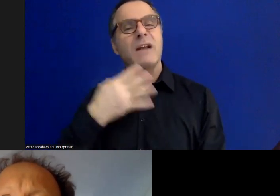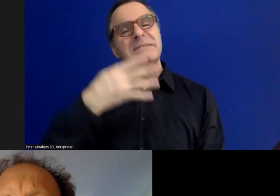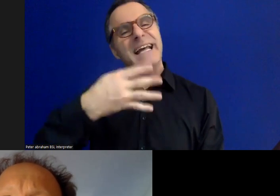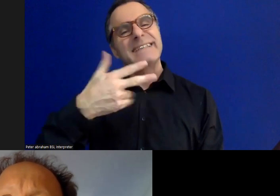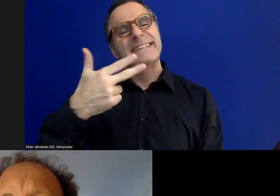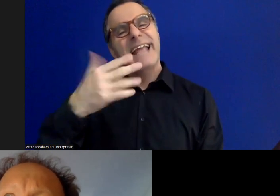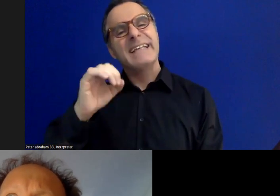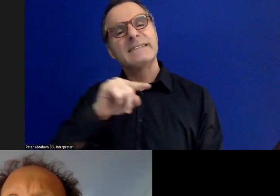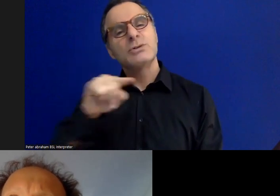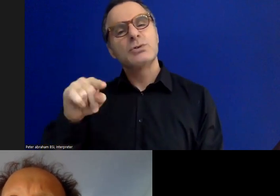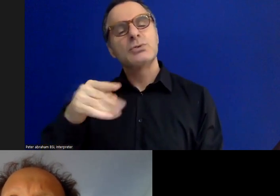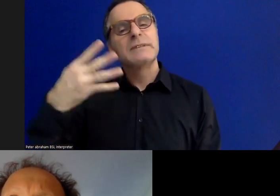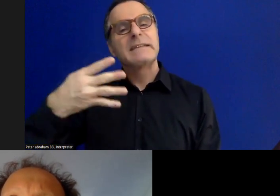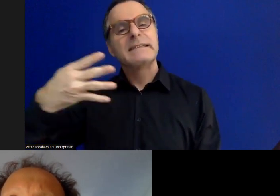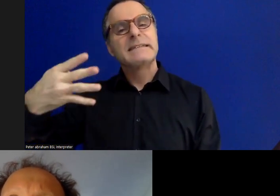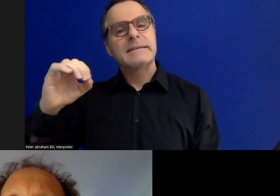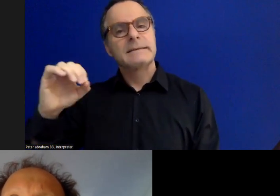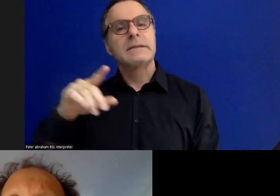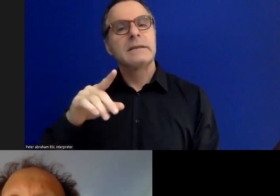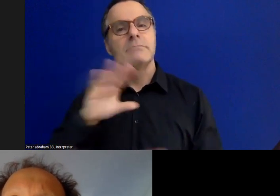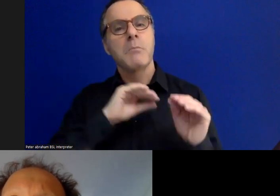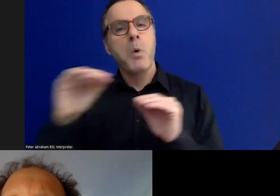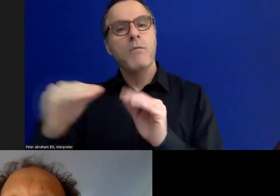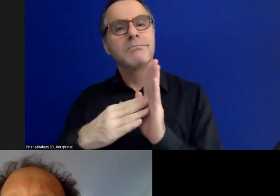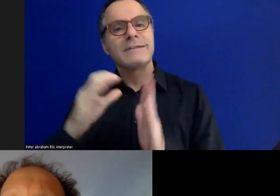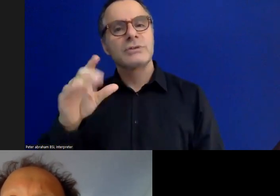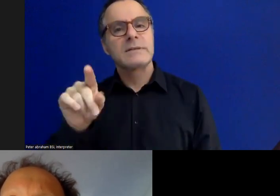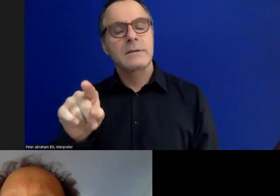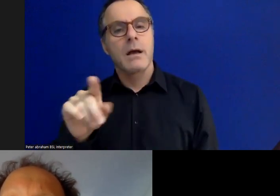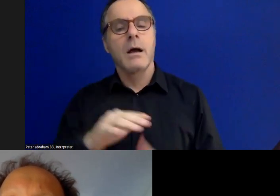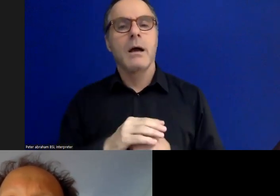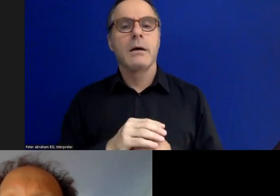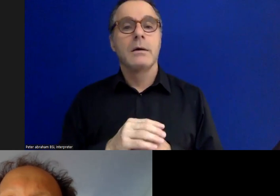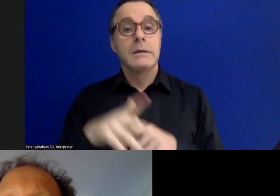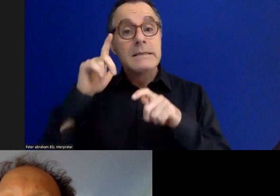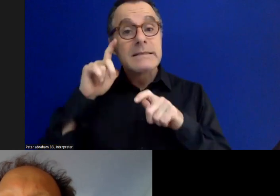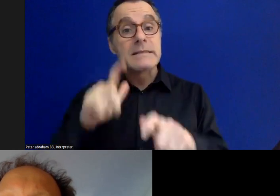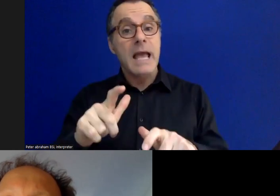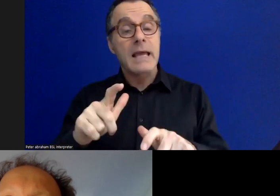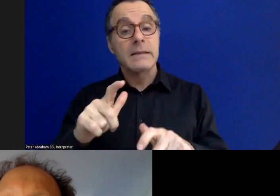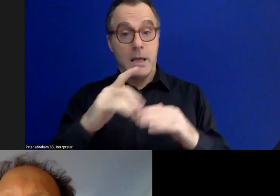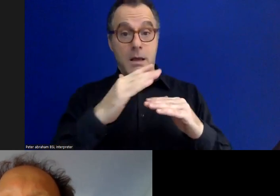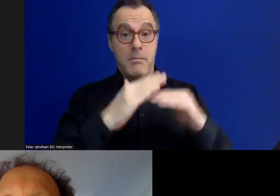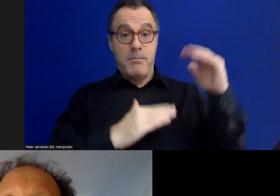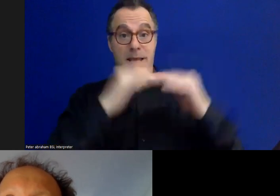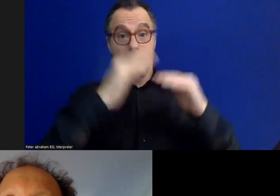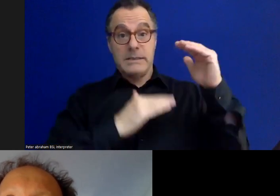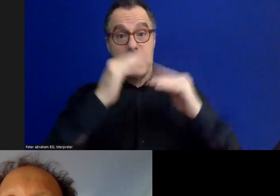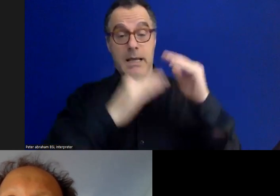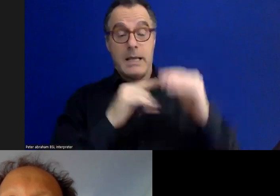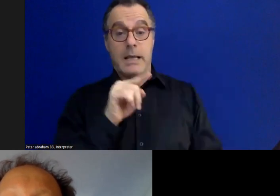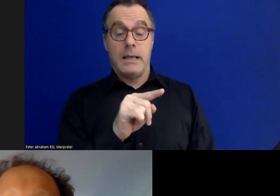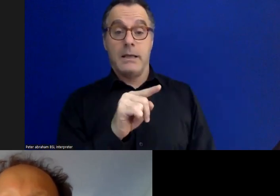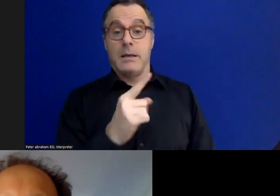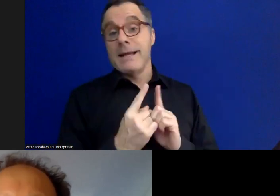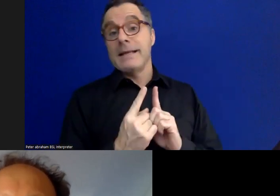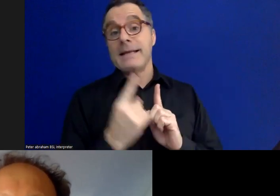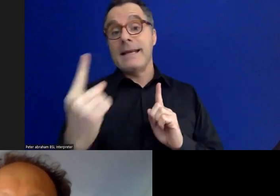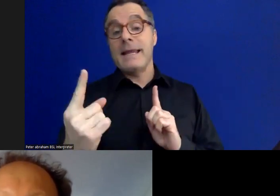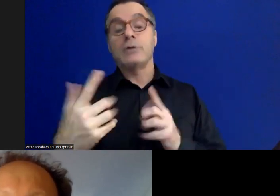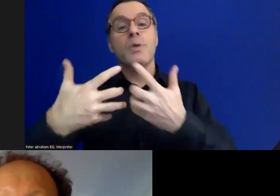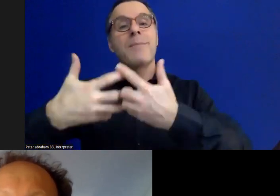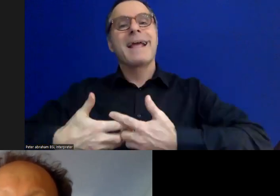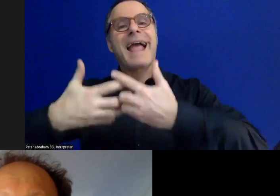'90s and took up residence at a building near to The Mechanics Institute, where the trade unions